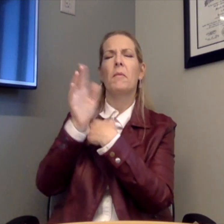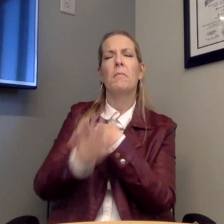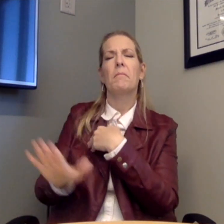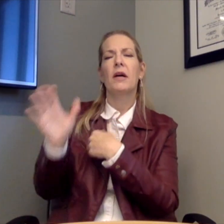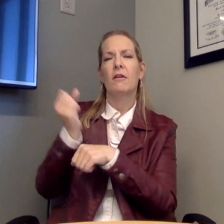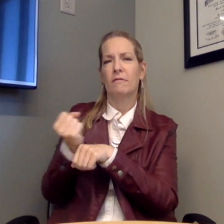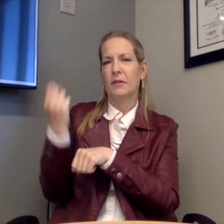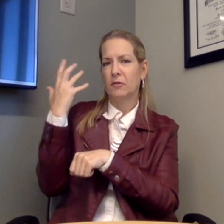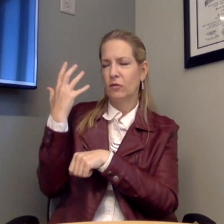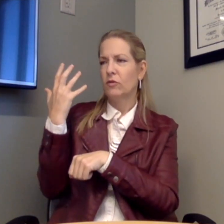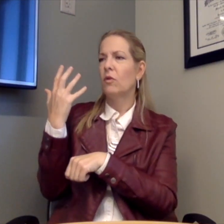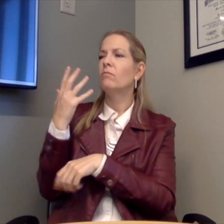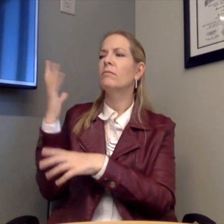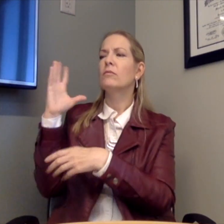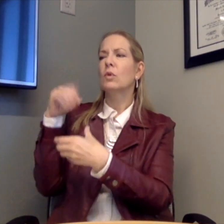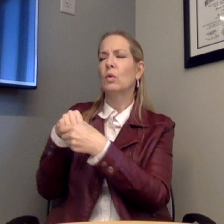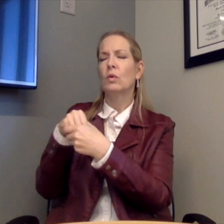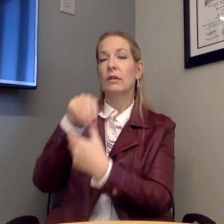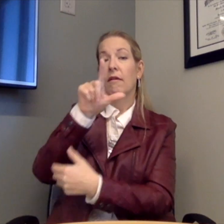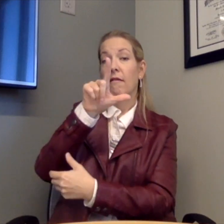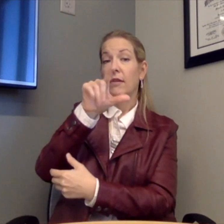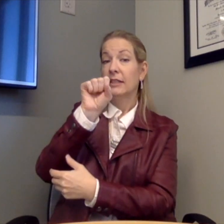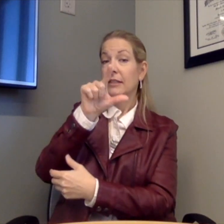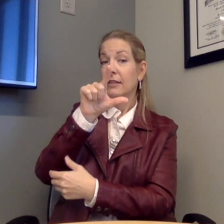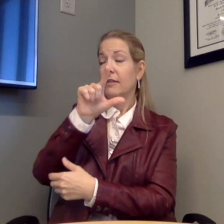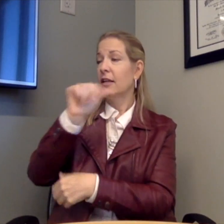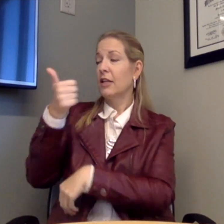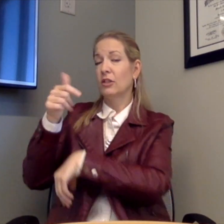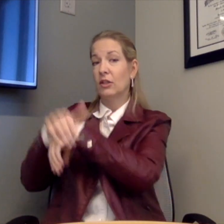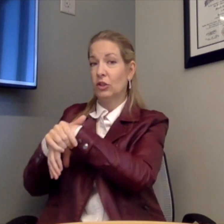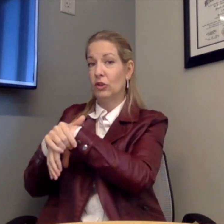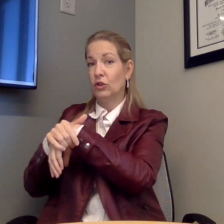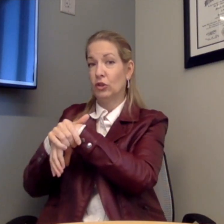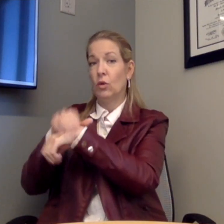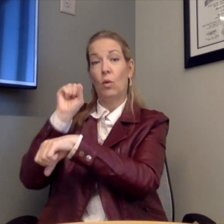program about five years ago which included the LSL and ASL English